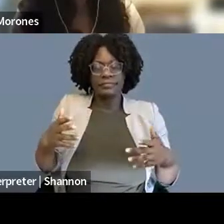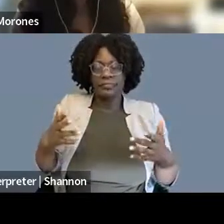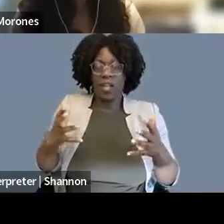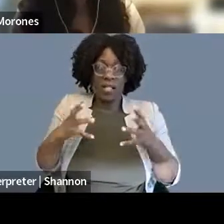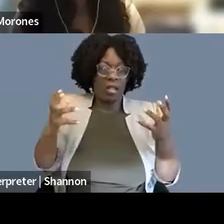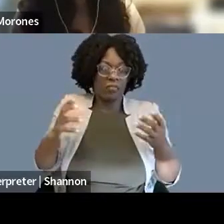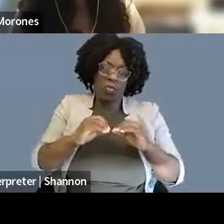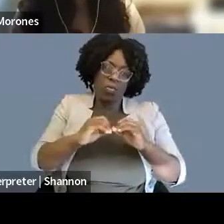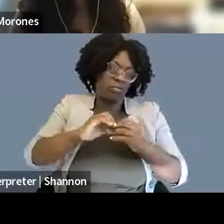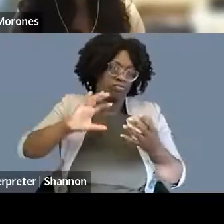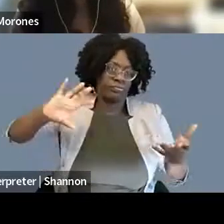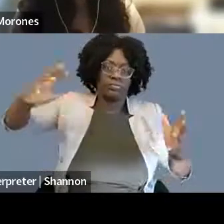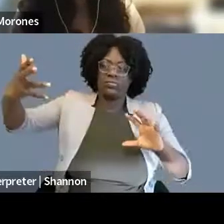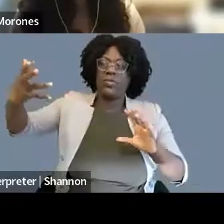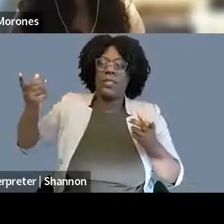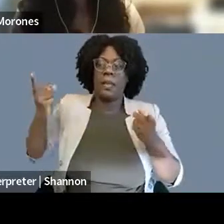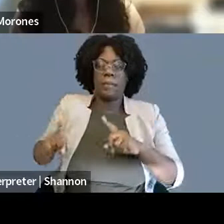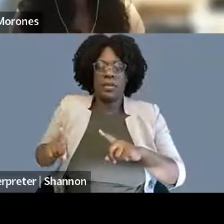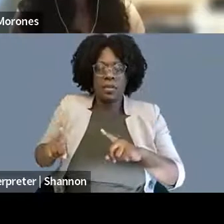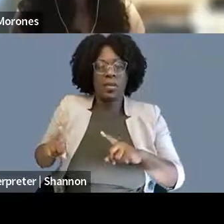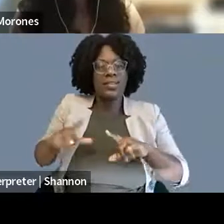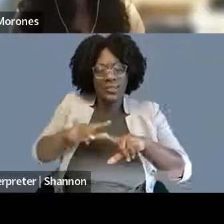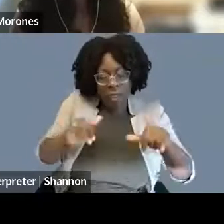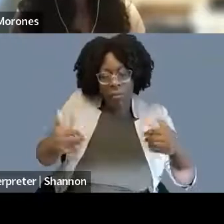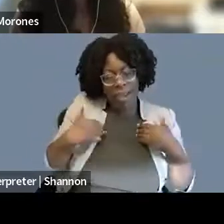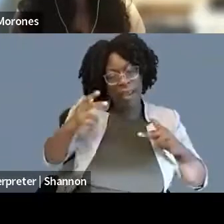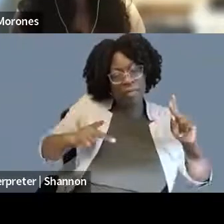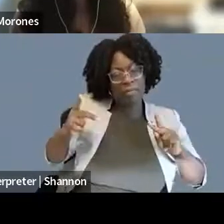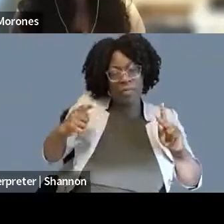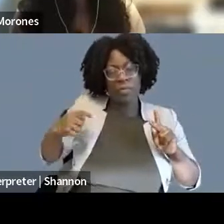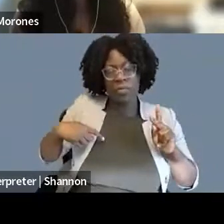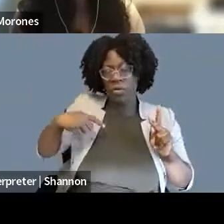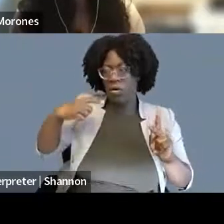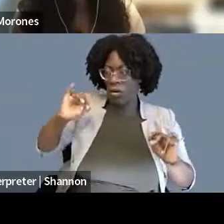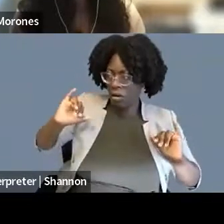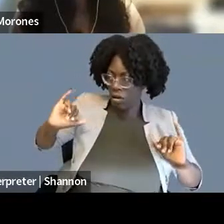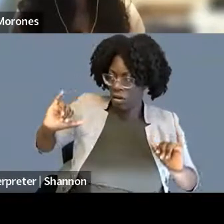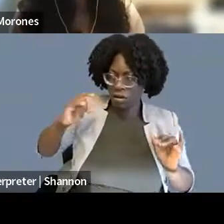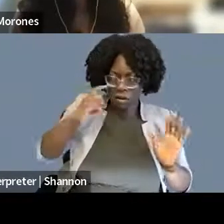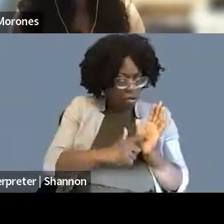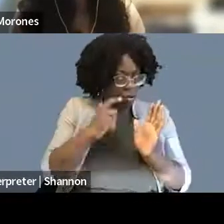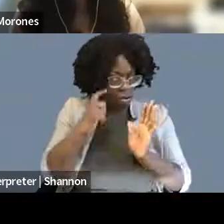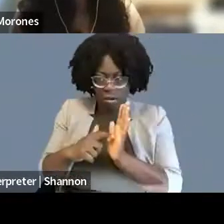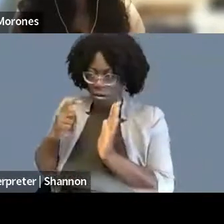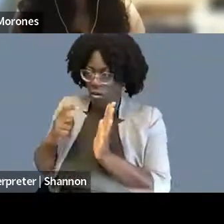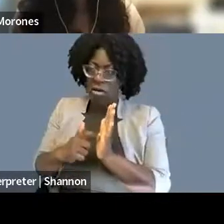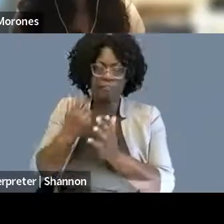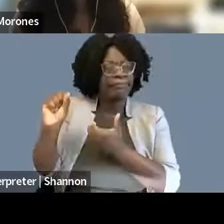And in that, it is in no uncertain terms that I make an urgent plea that people thinking about this career enter it.